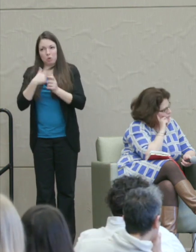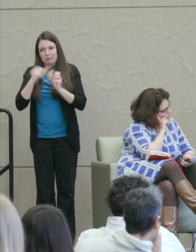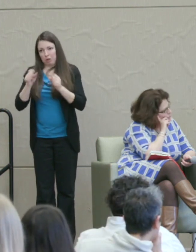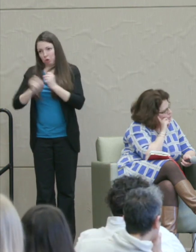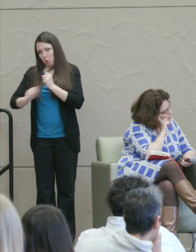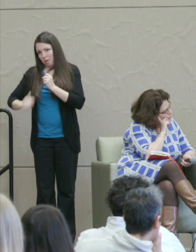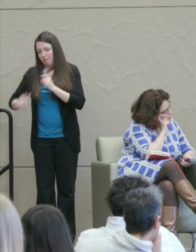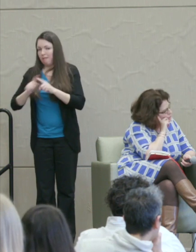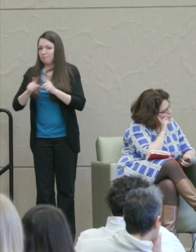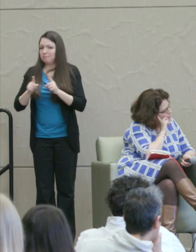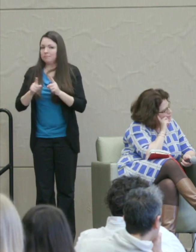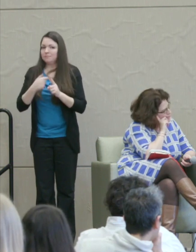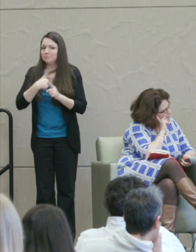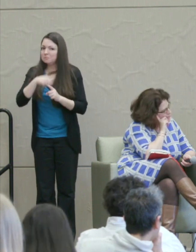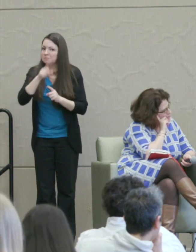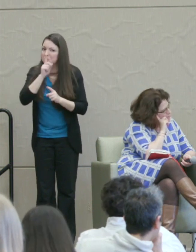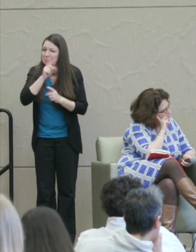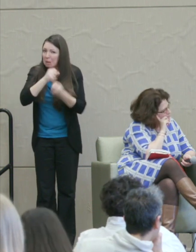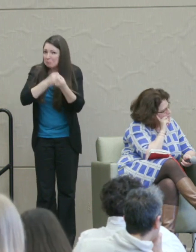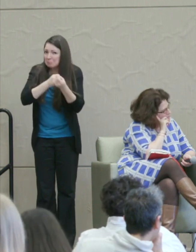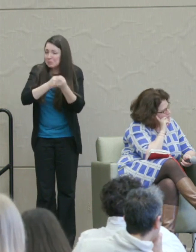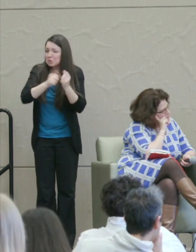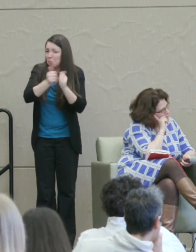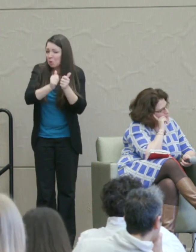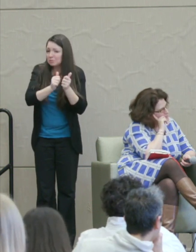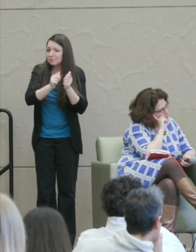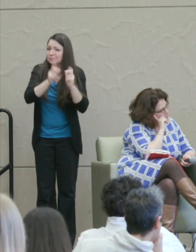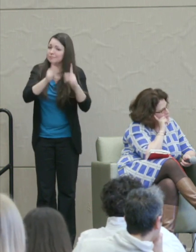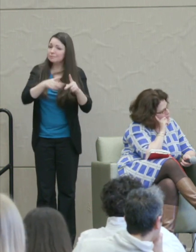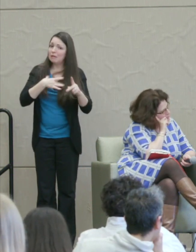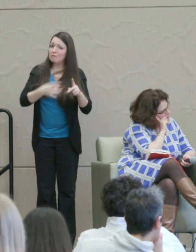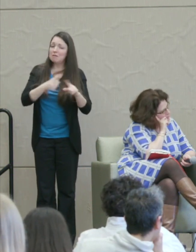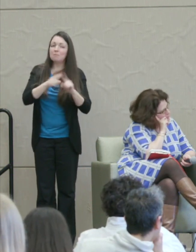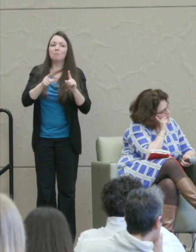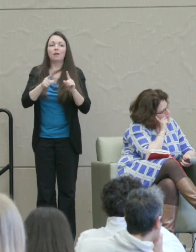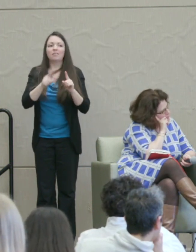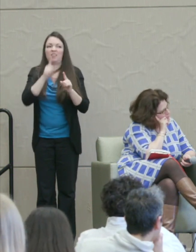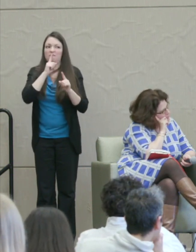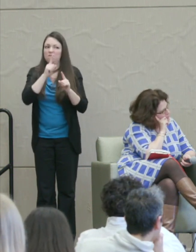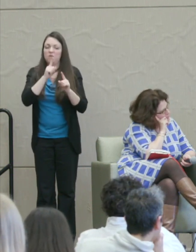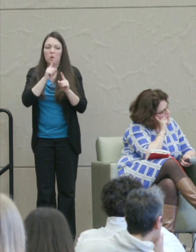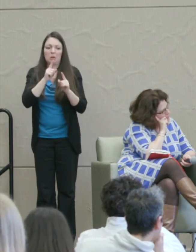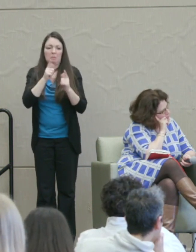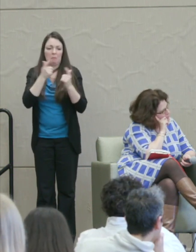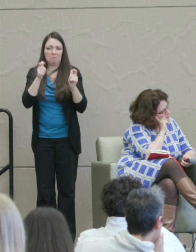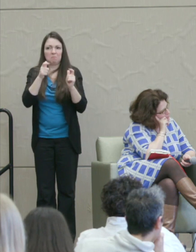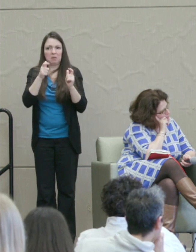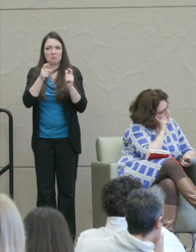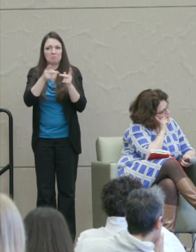But I think it's a very great source of retributive spirit in American society.